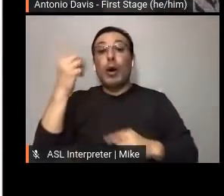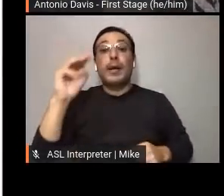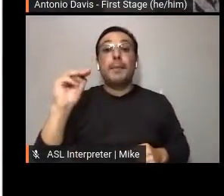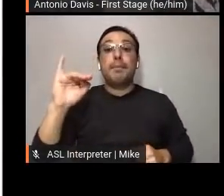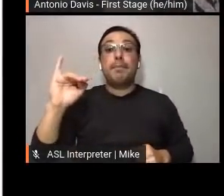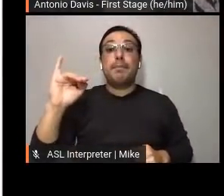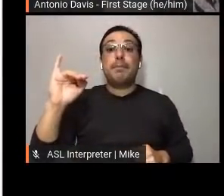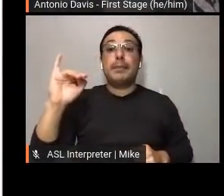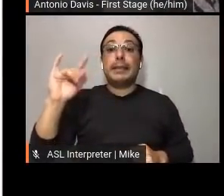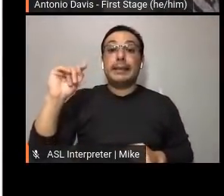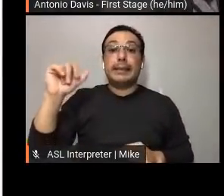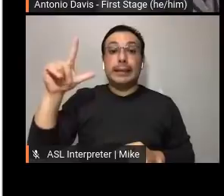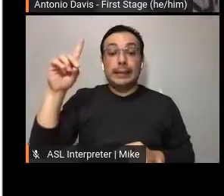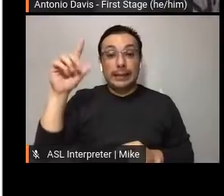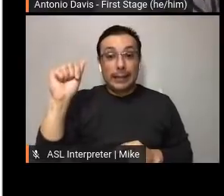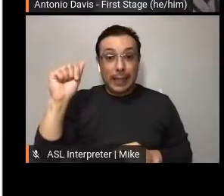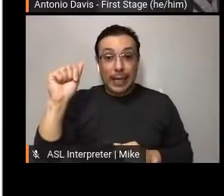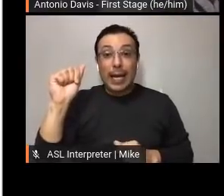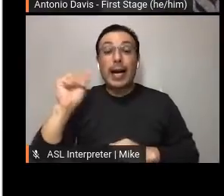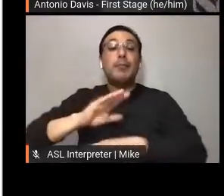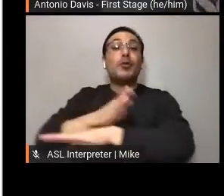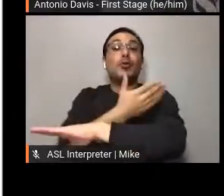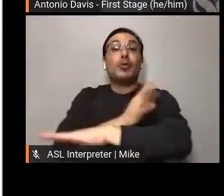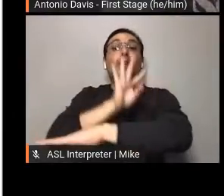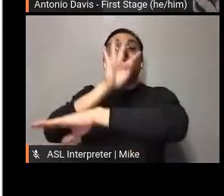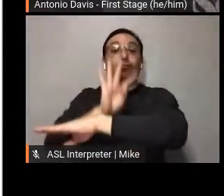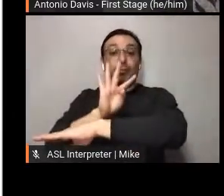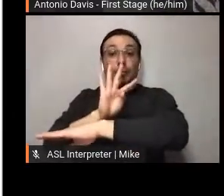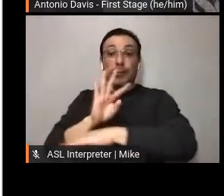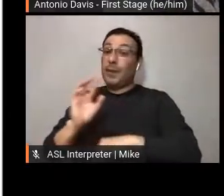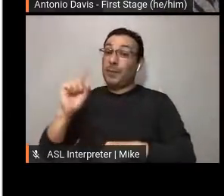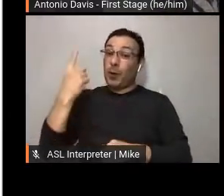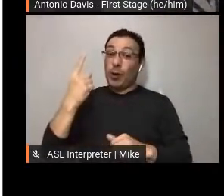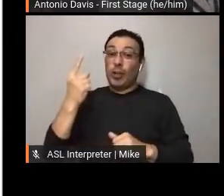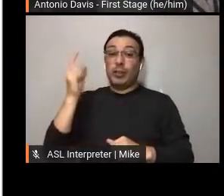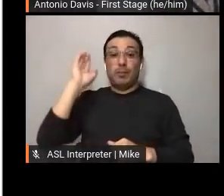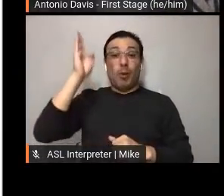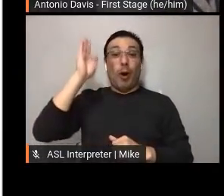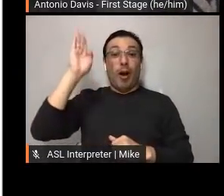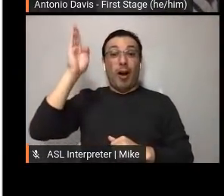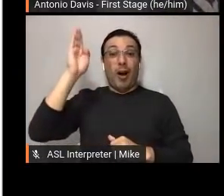the first Broadway production to ever grace our stage. This show ran